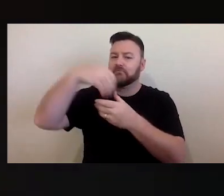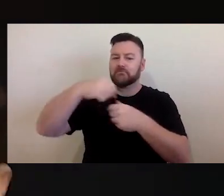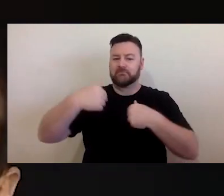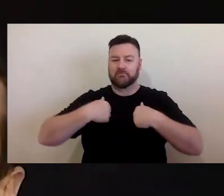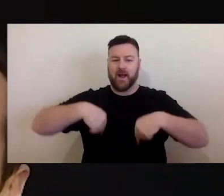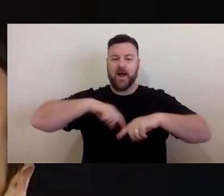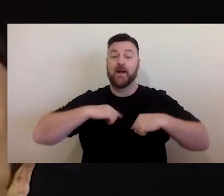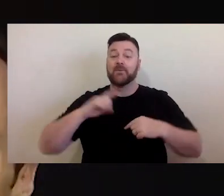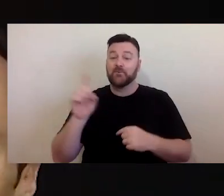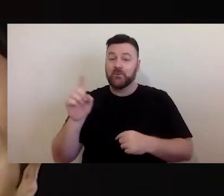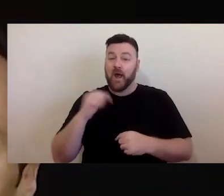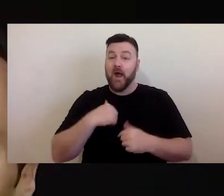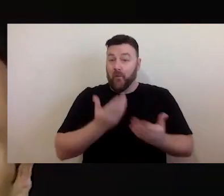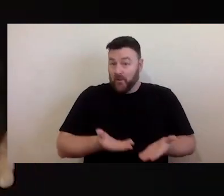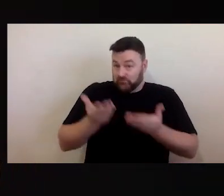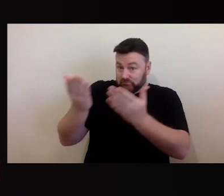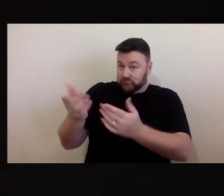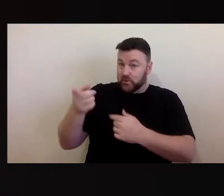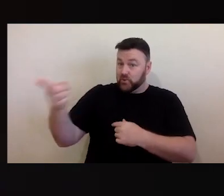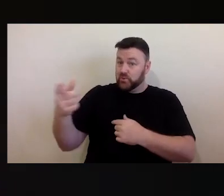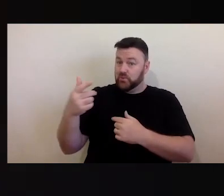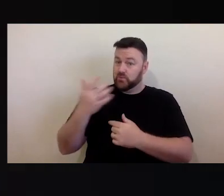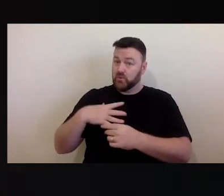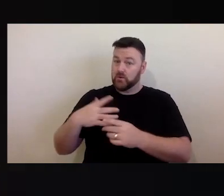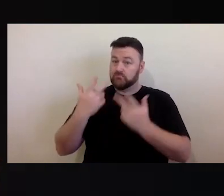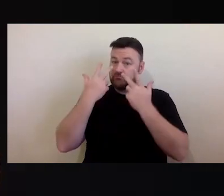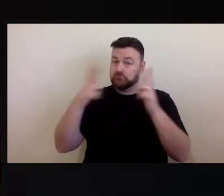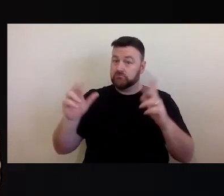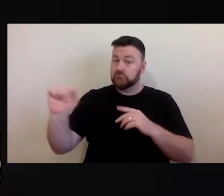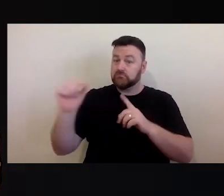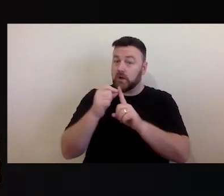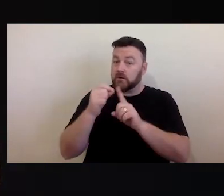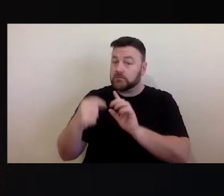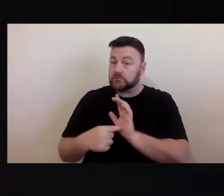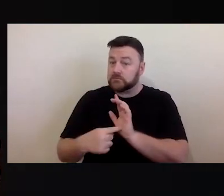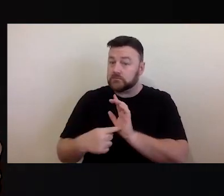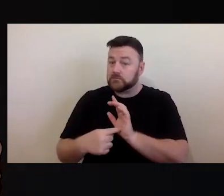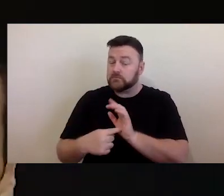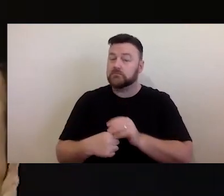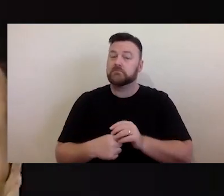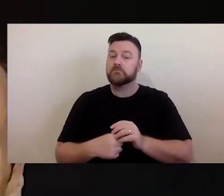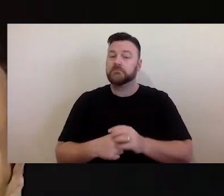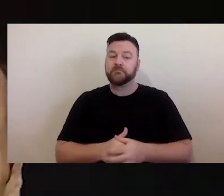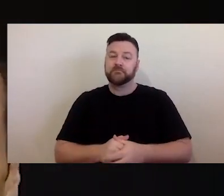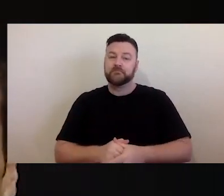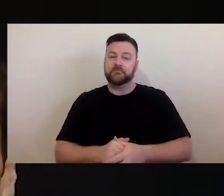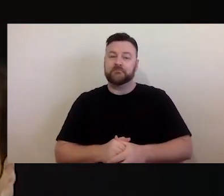over to you now. I believe that you are going to share some slides with us. So, we will flick over to yours.